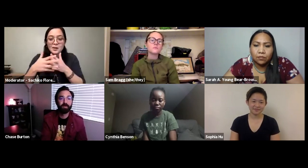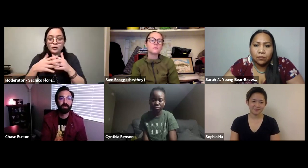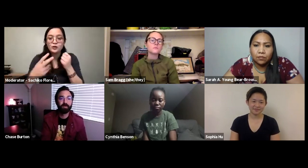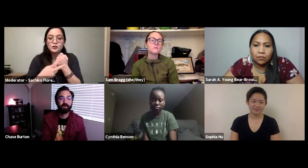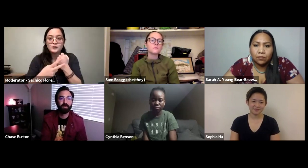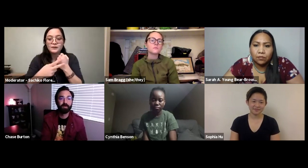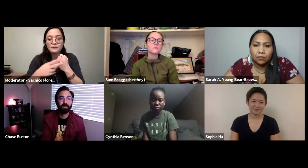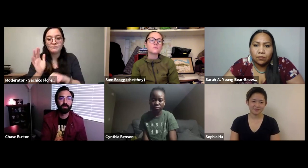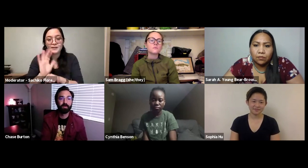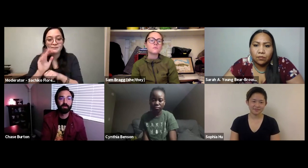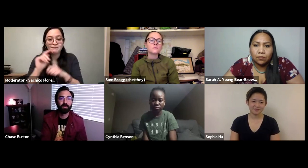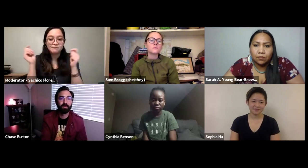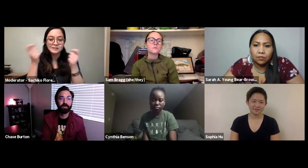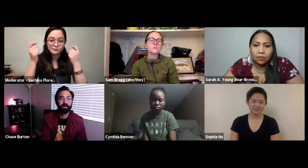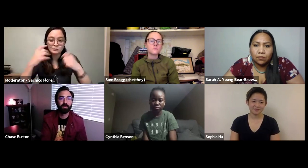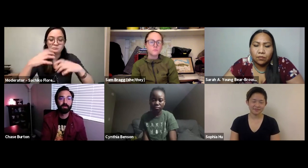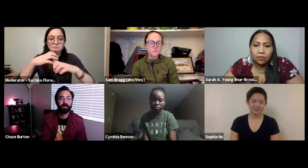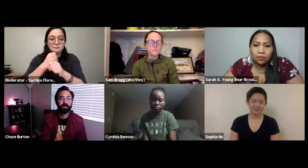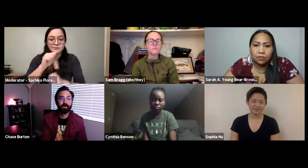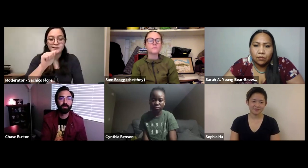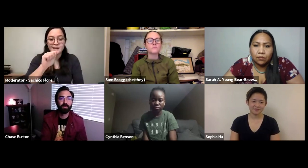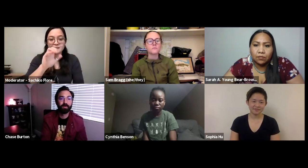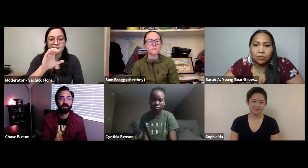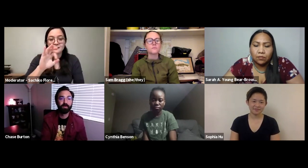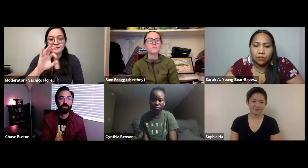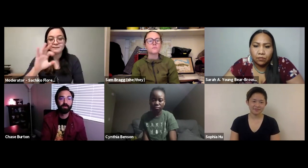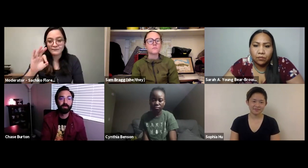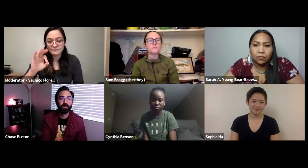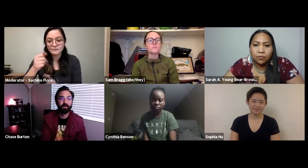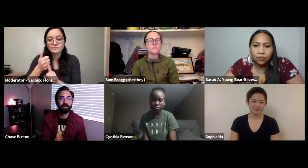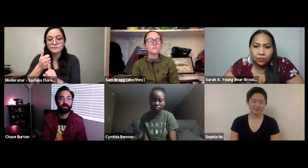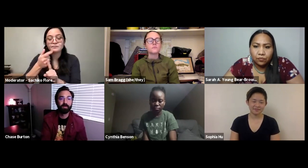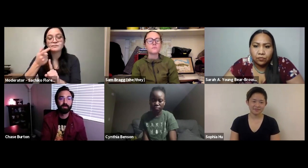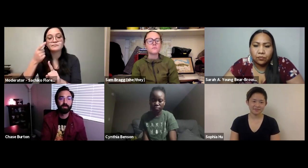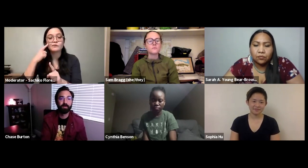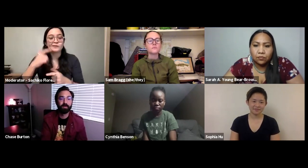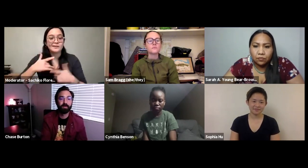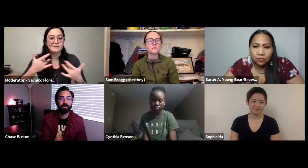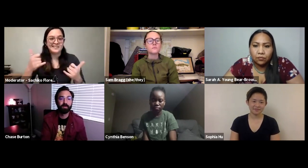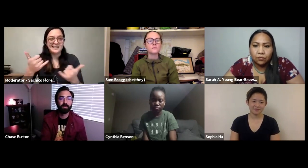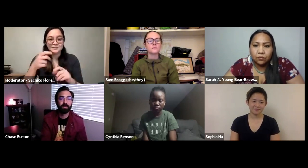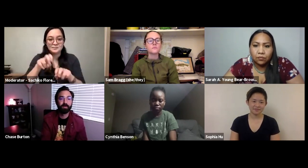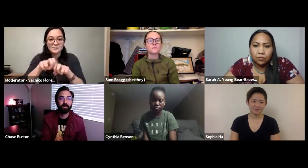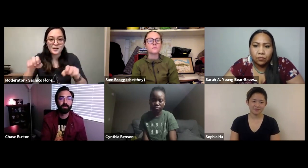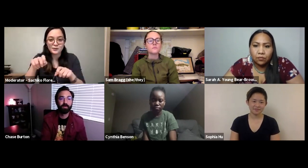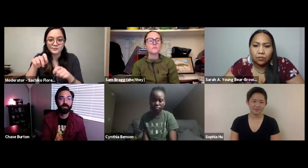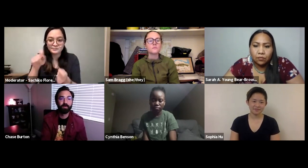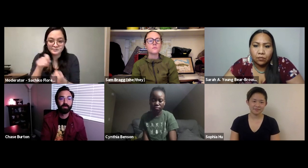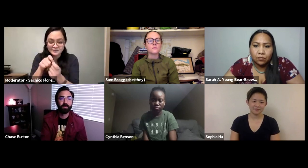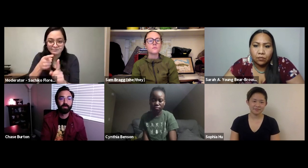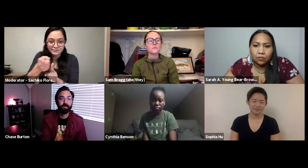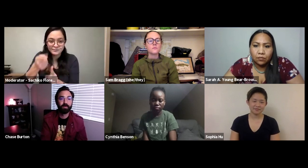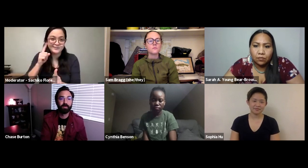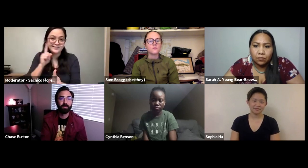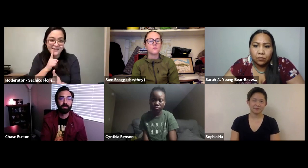to be partnering with the American Conservation Film Festival (ACFF) for short and our panel